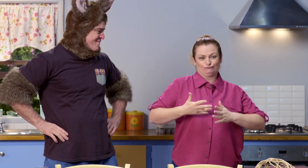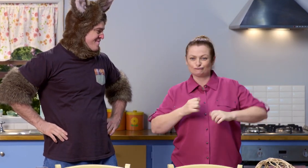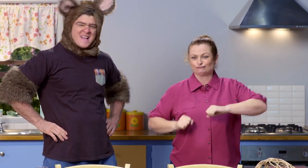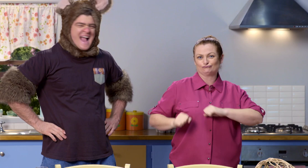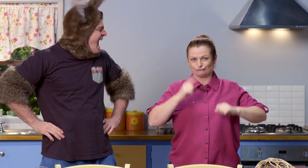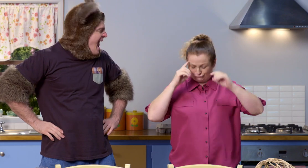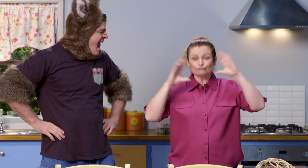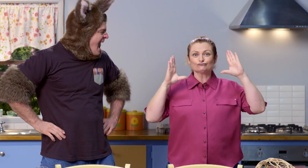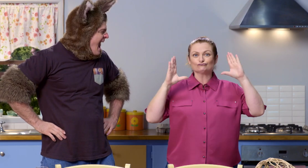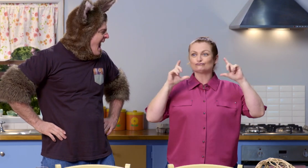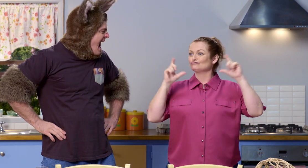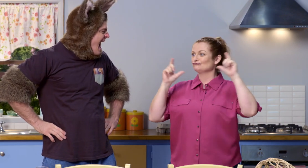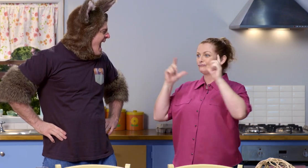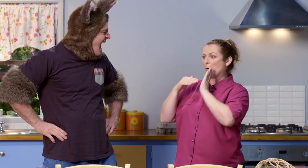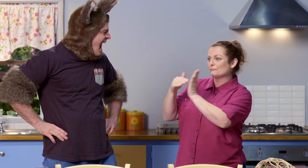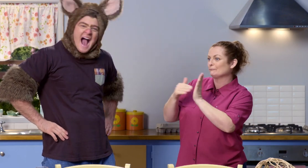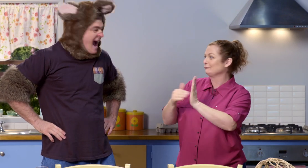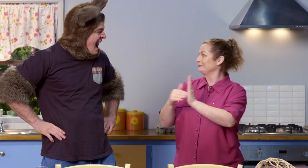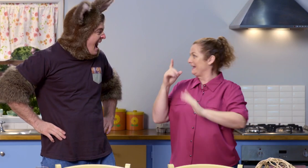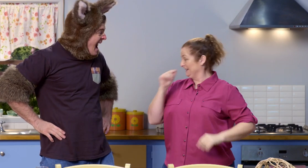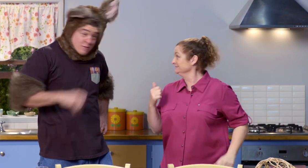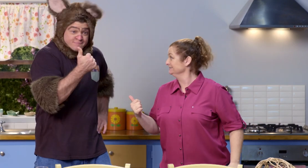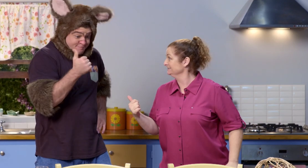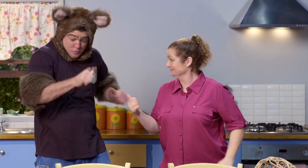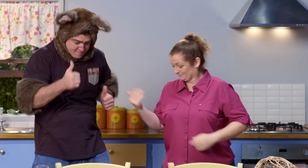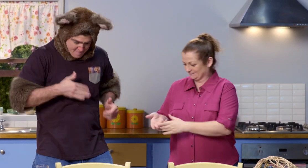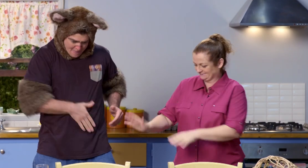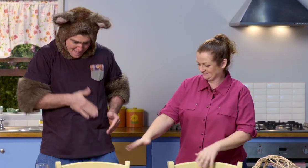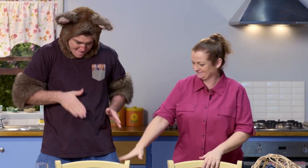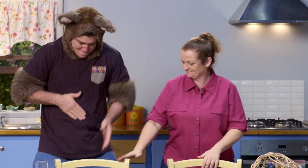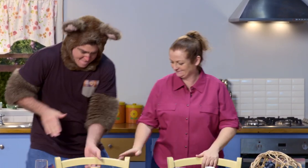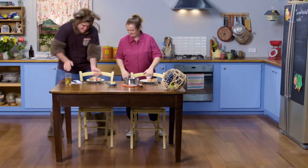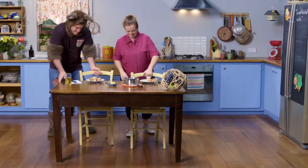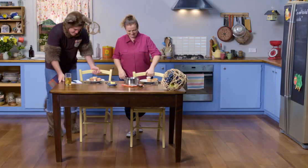You need to be nice and alert so that you're able to help Skip. OK! Yummy!